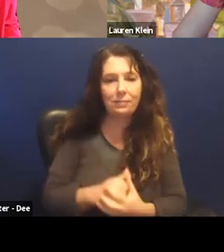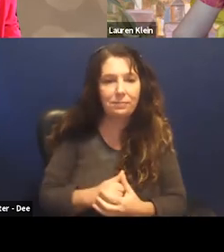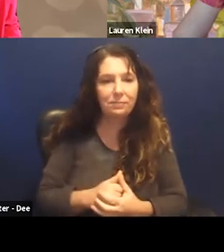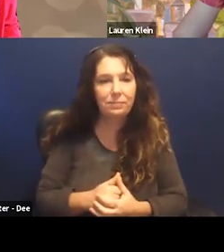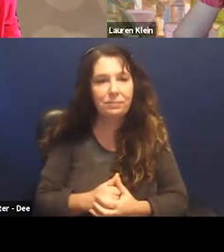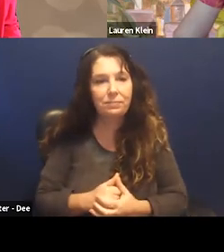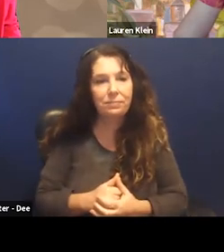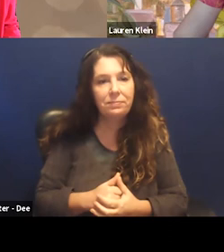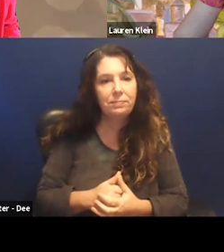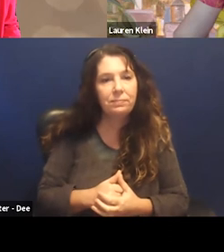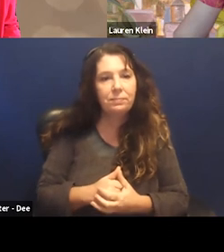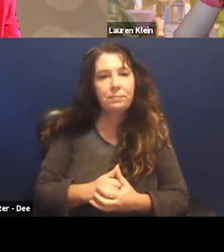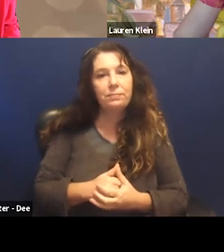All right.